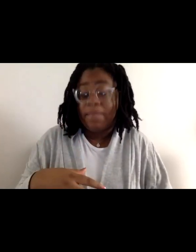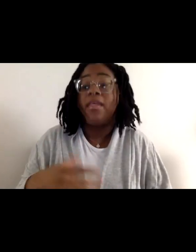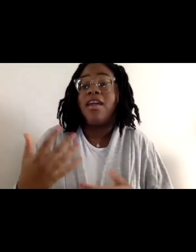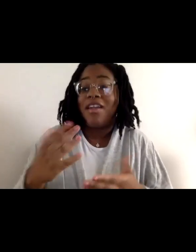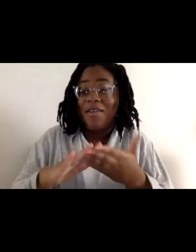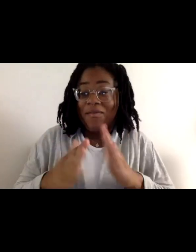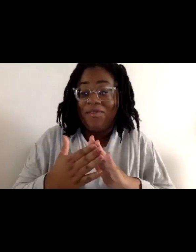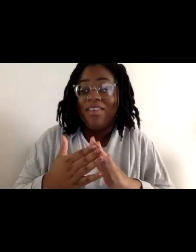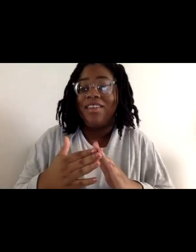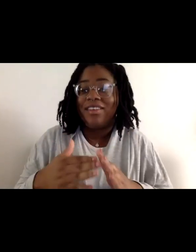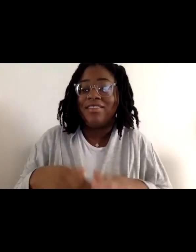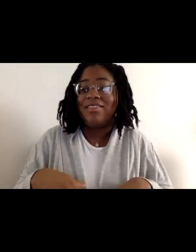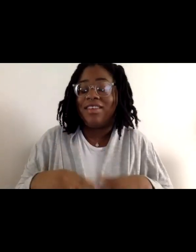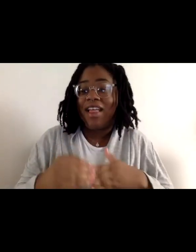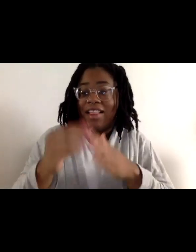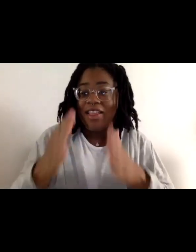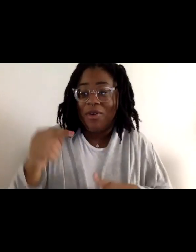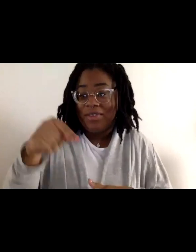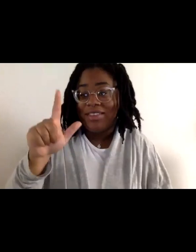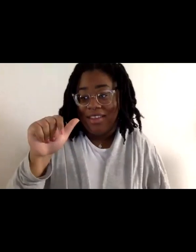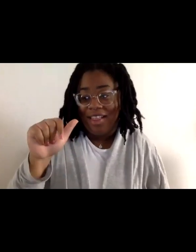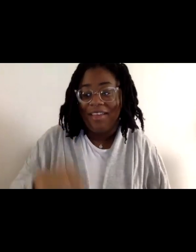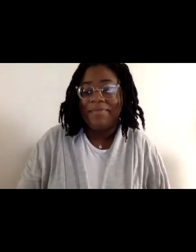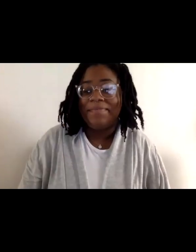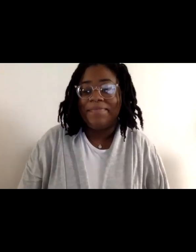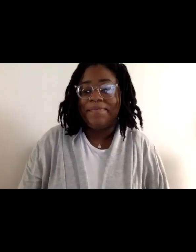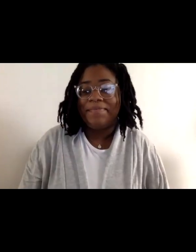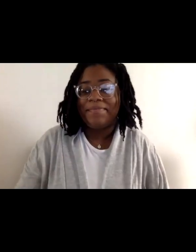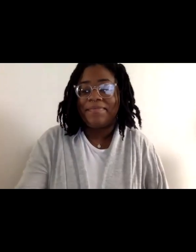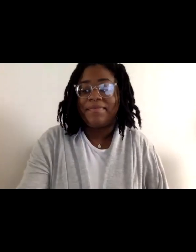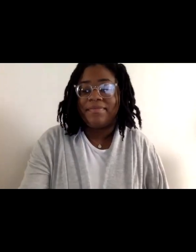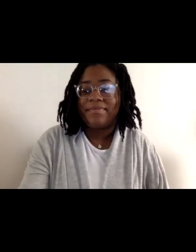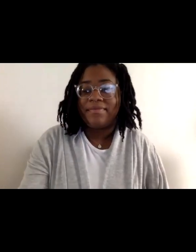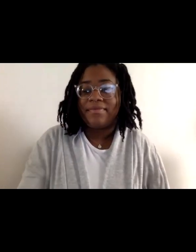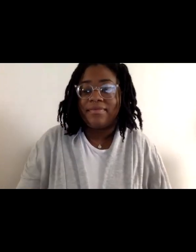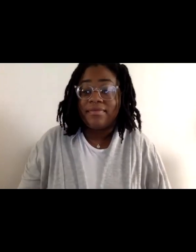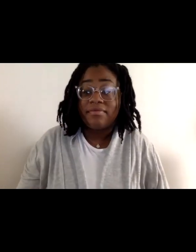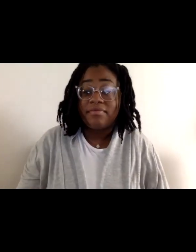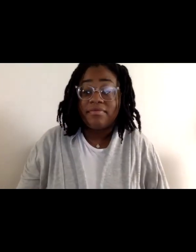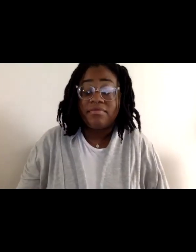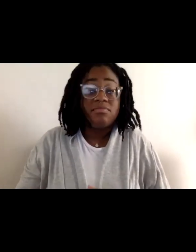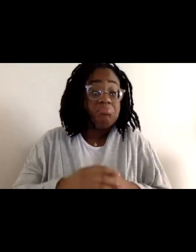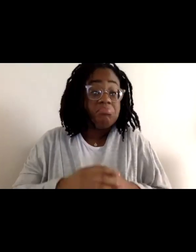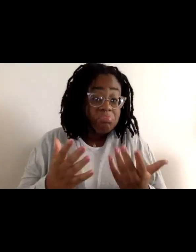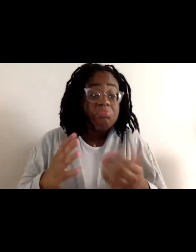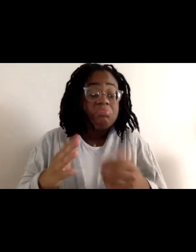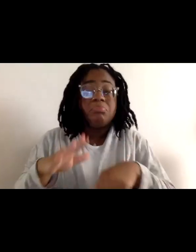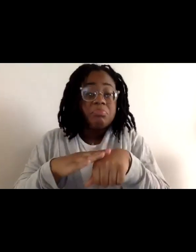right here in Los Angeles. So, just a couple of housekeeping things. Yes, this is being recorded,